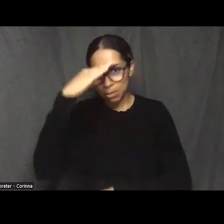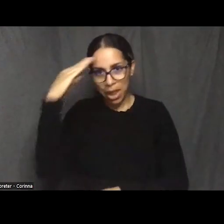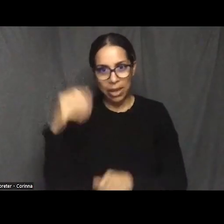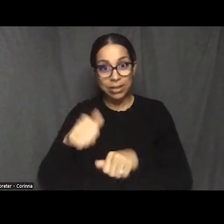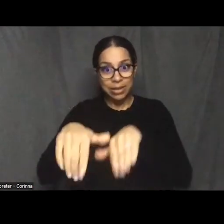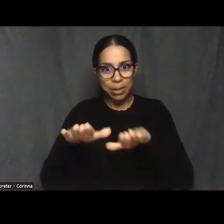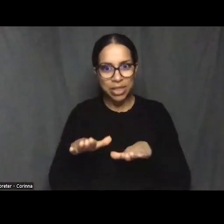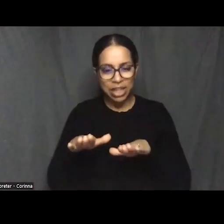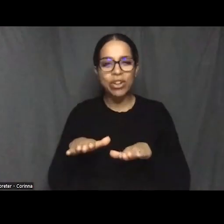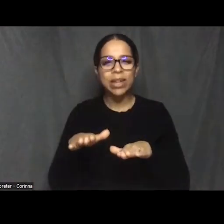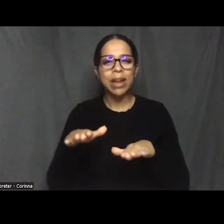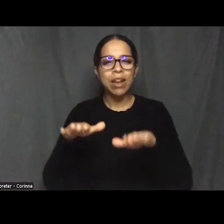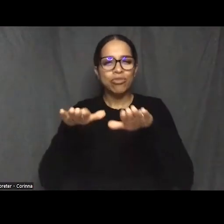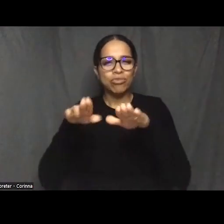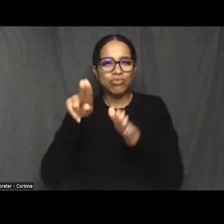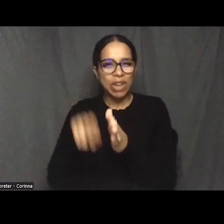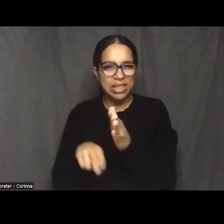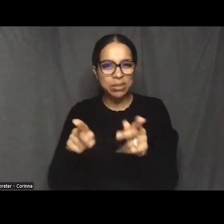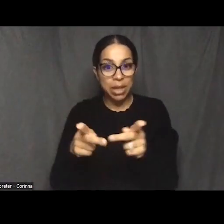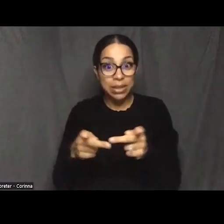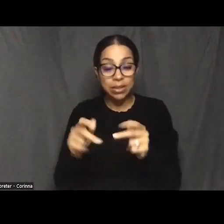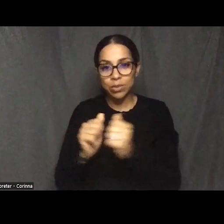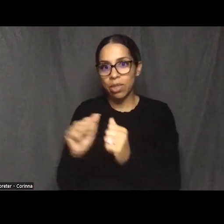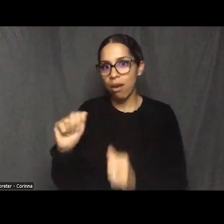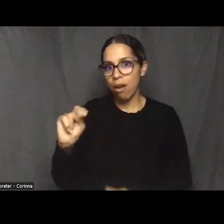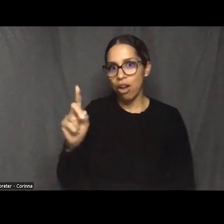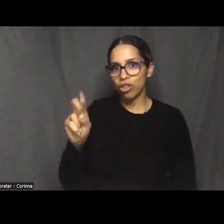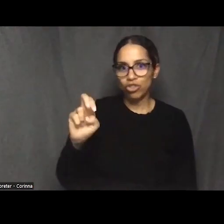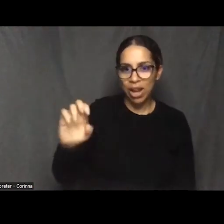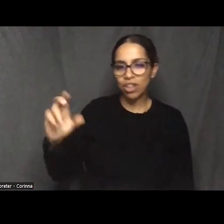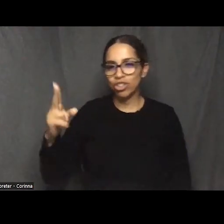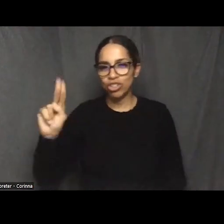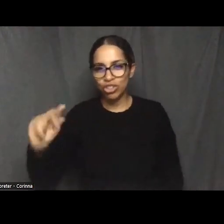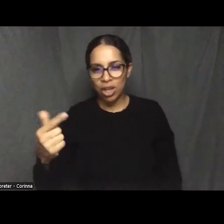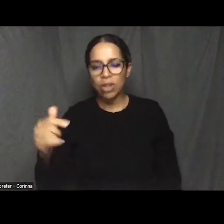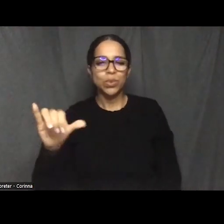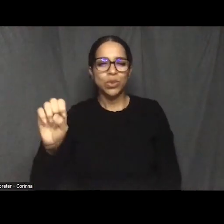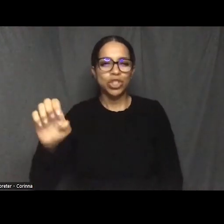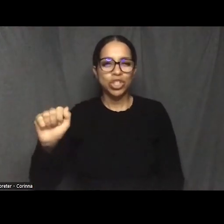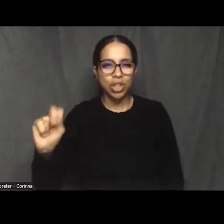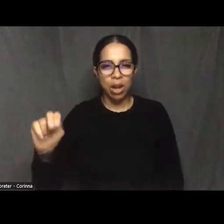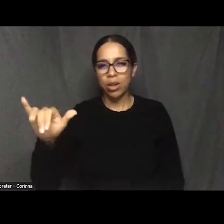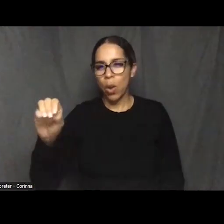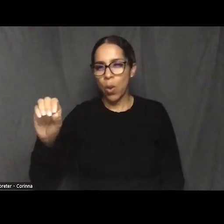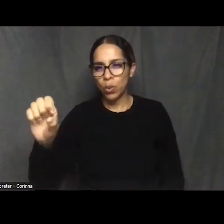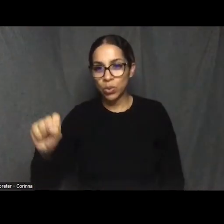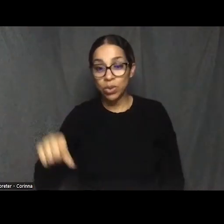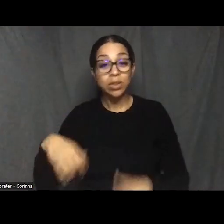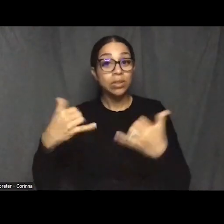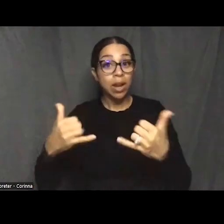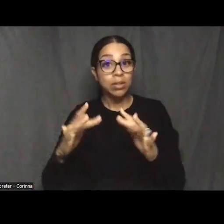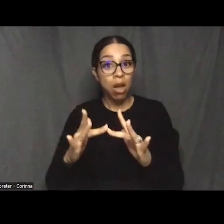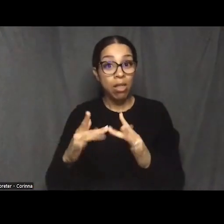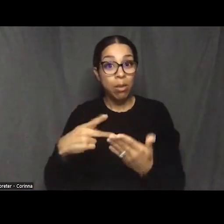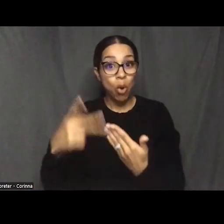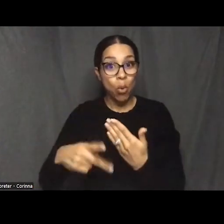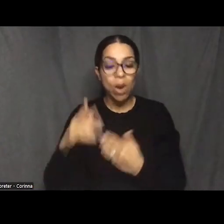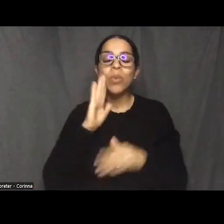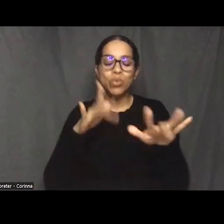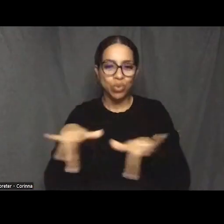With Andre Chung and Sean Yoes, today's online program is being recorded, and the recording and transcript of